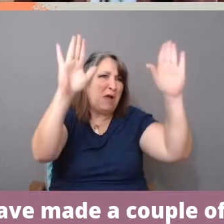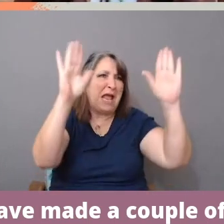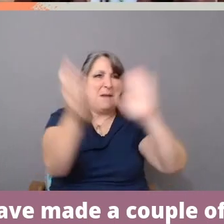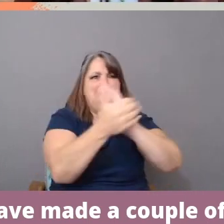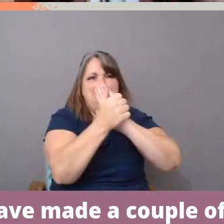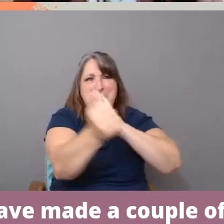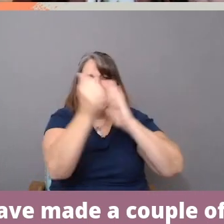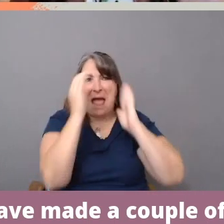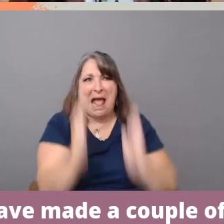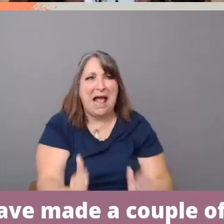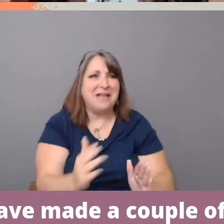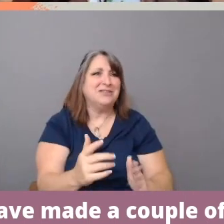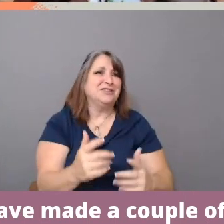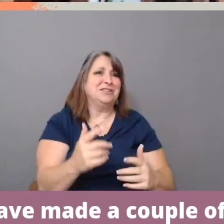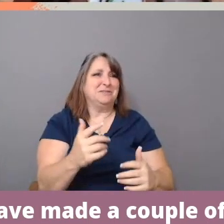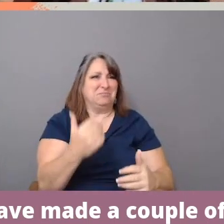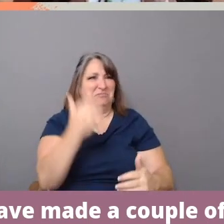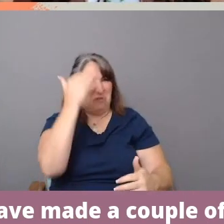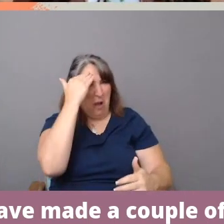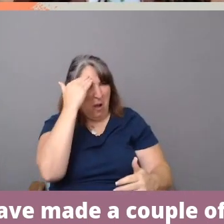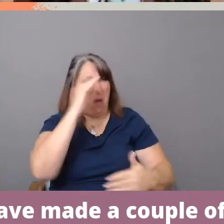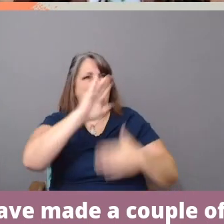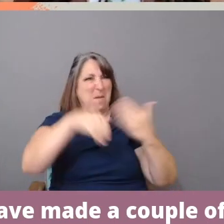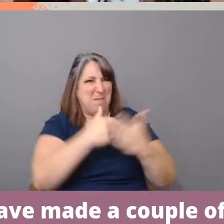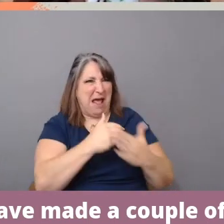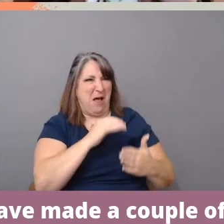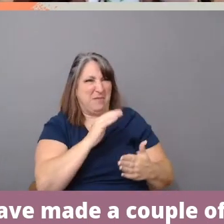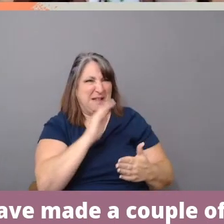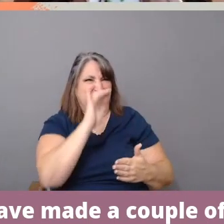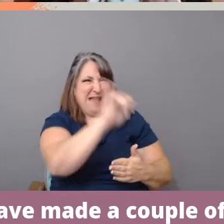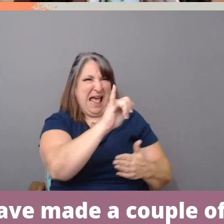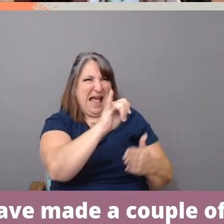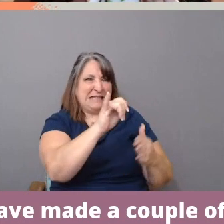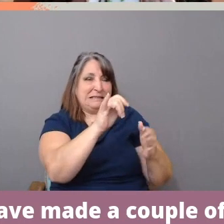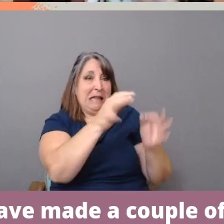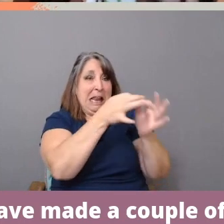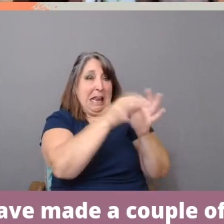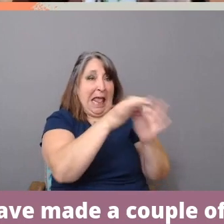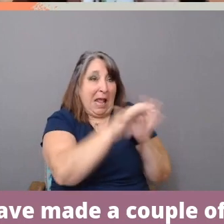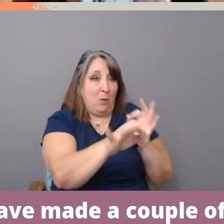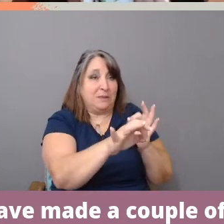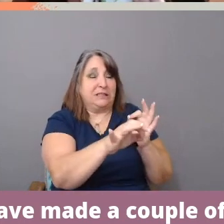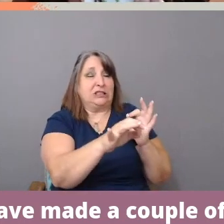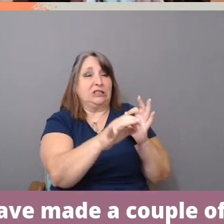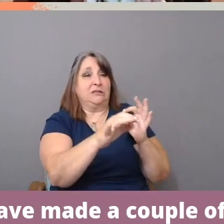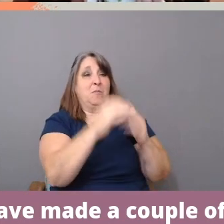be cognizant of that language and comfortable with it and then find my own language.